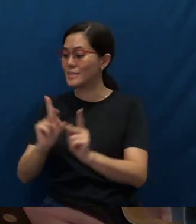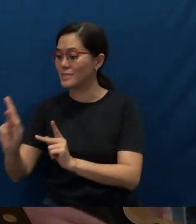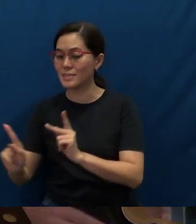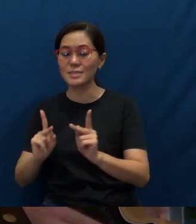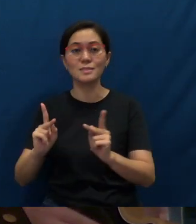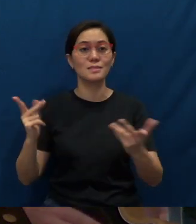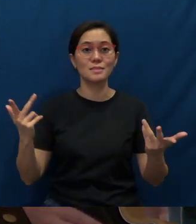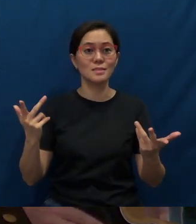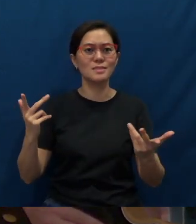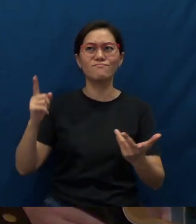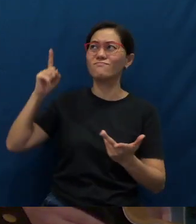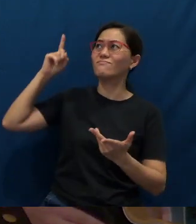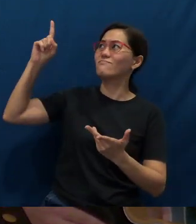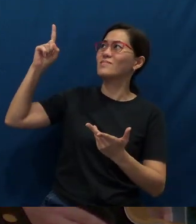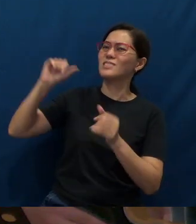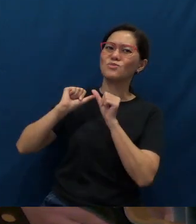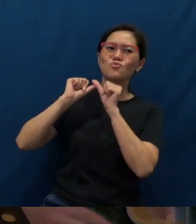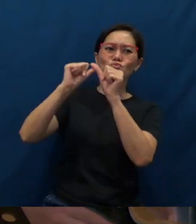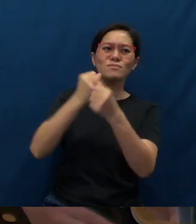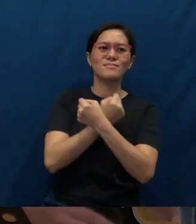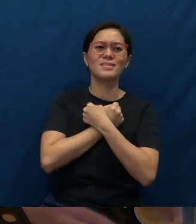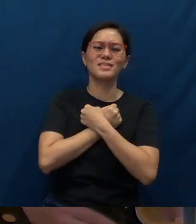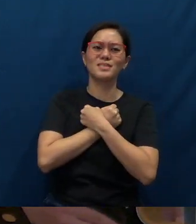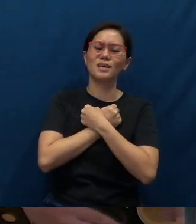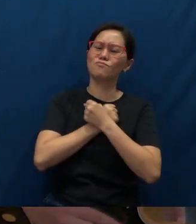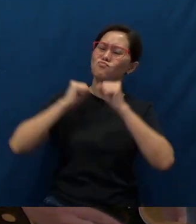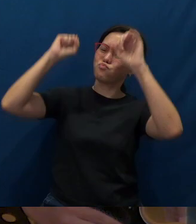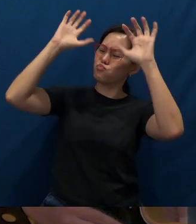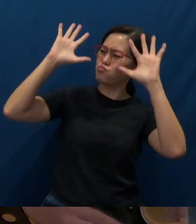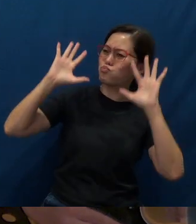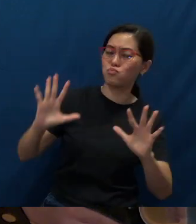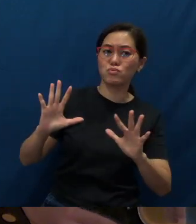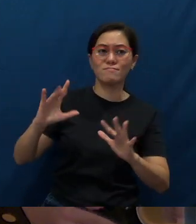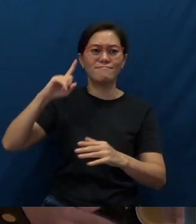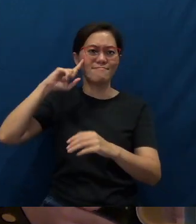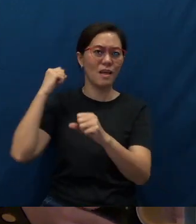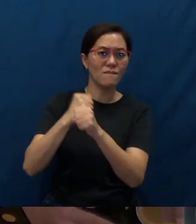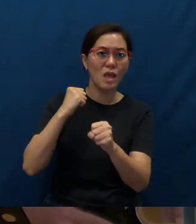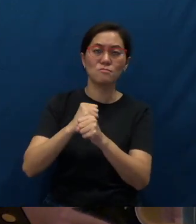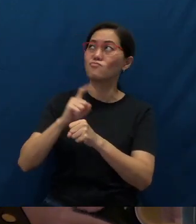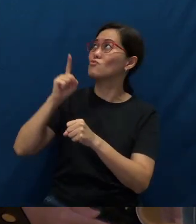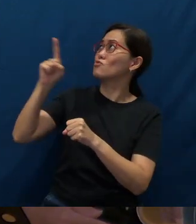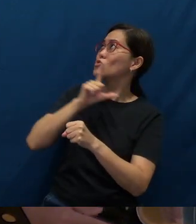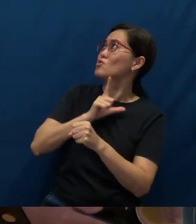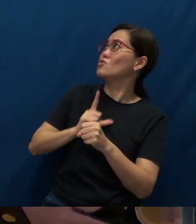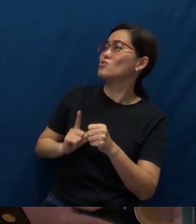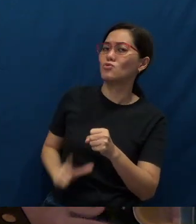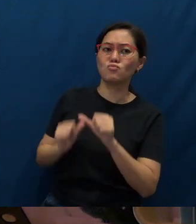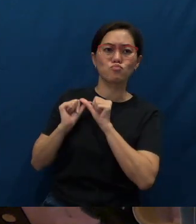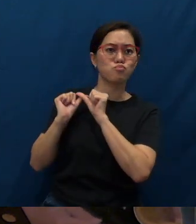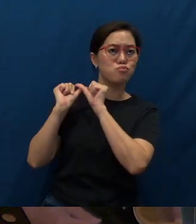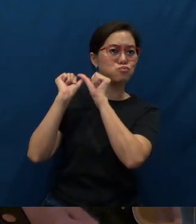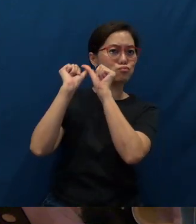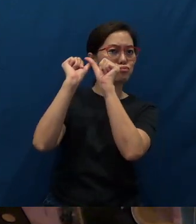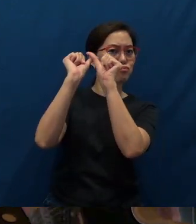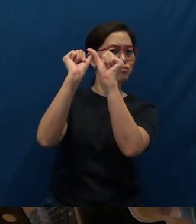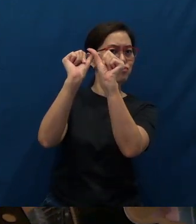For great is His steadfast love toward us, and the faithfulness of the LORD endures forever.